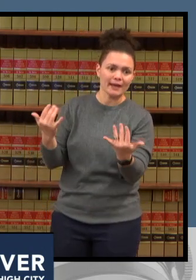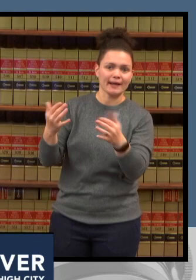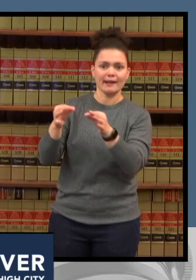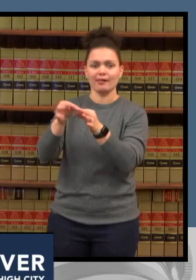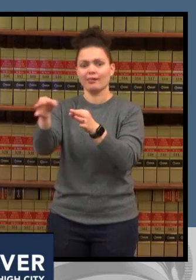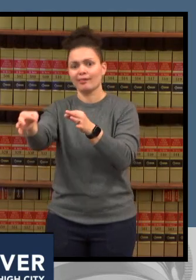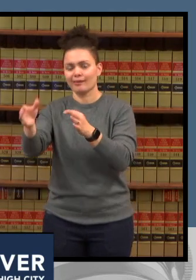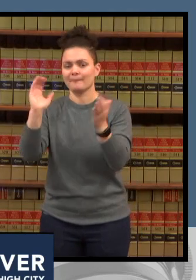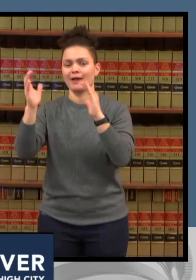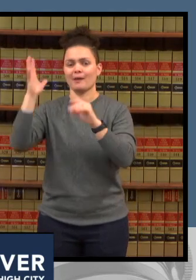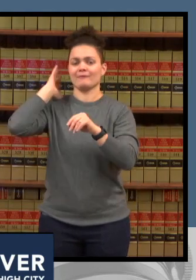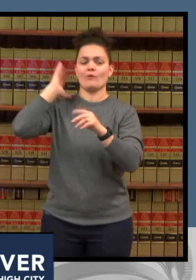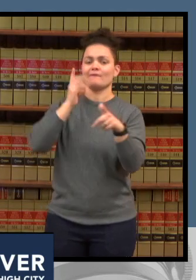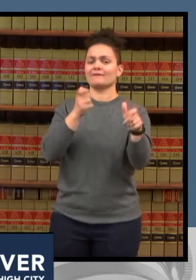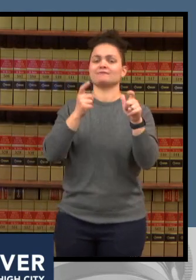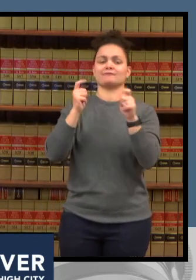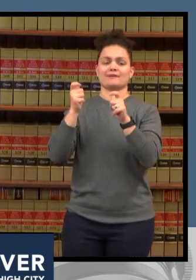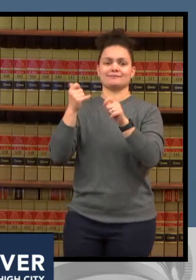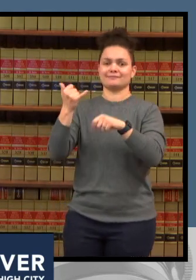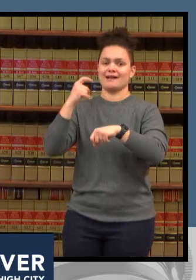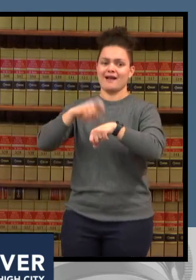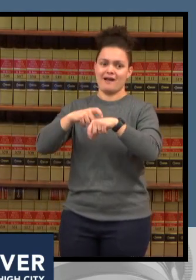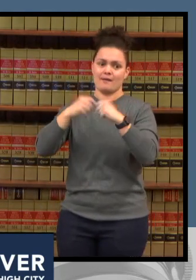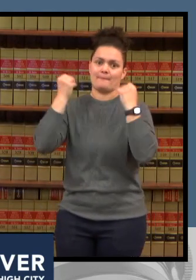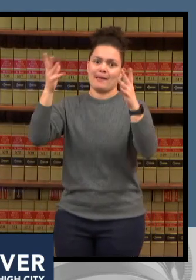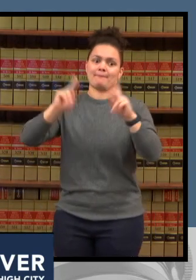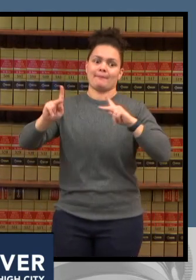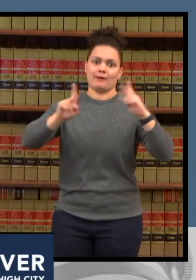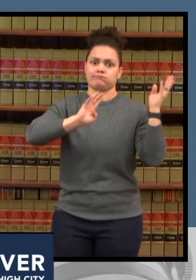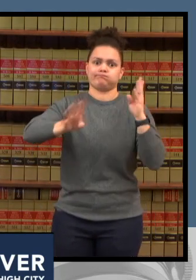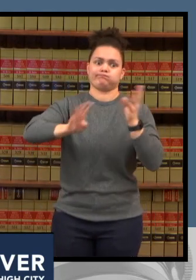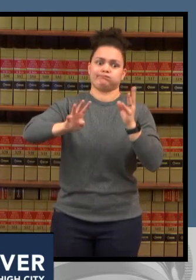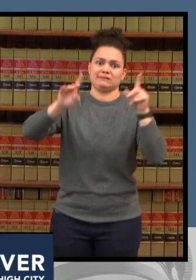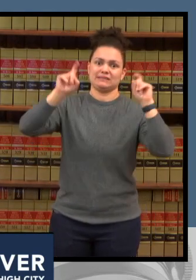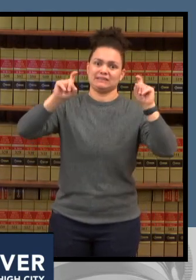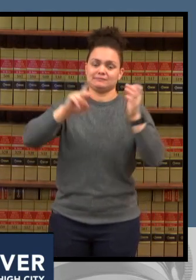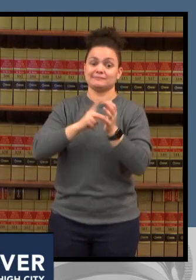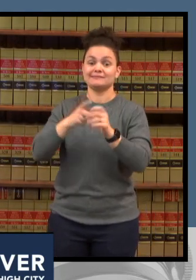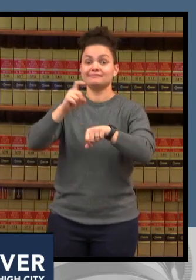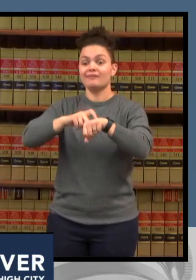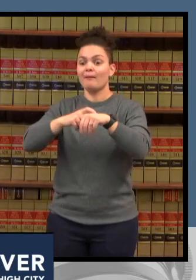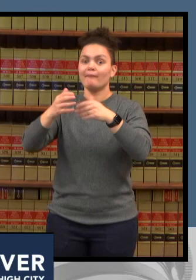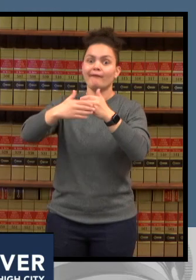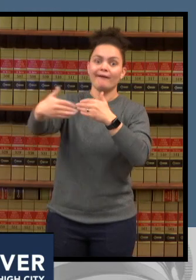volume of tests that are happening but i will tell you this that that every time um i i have staff